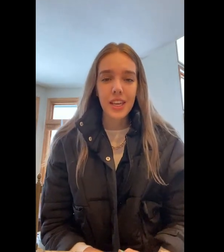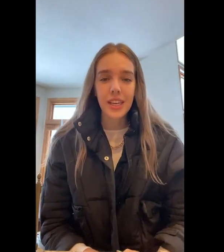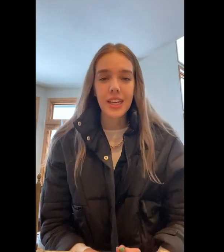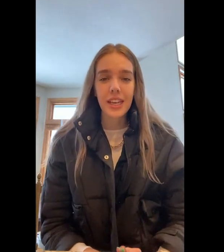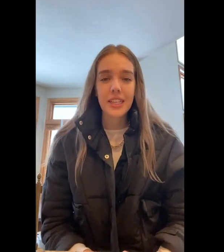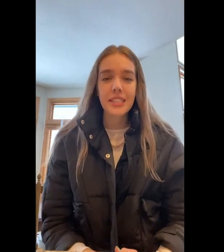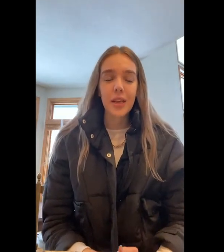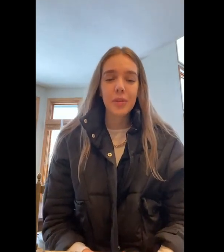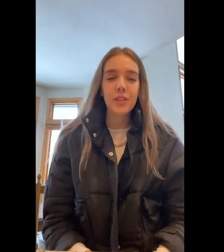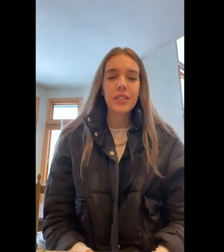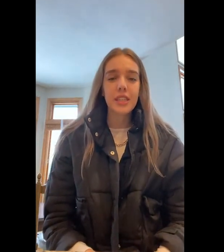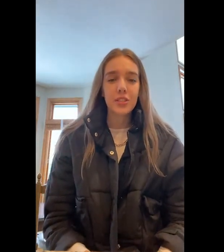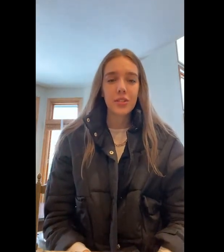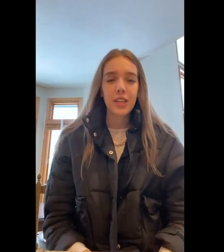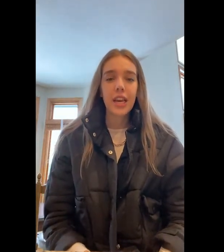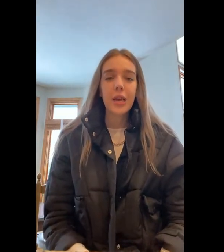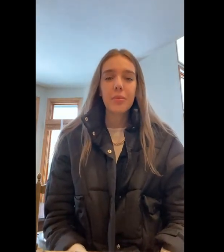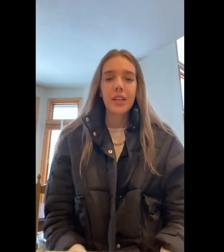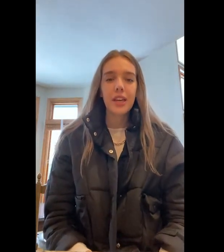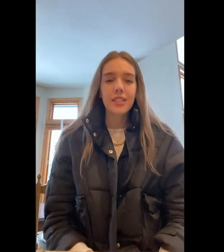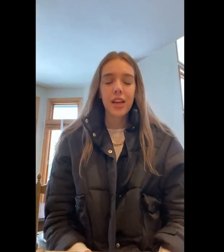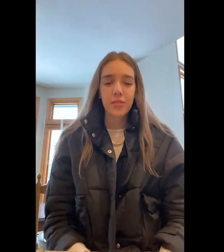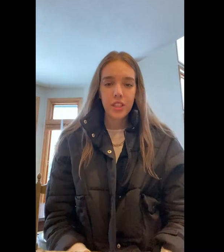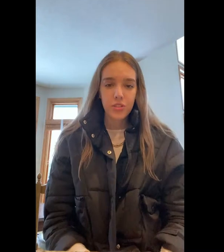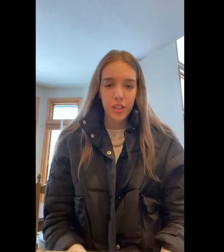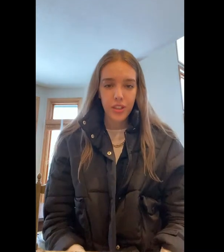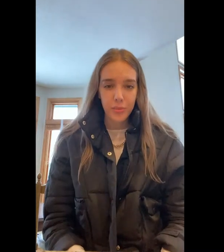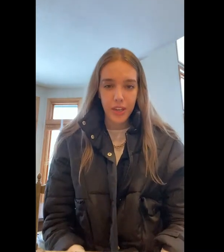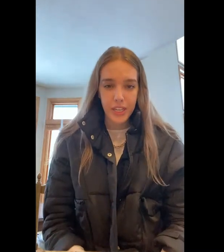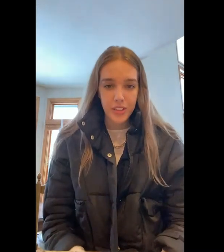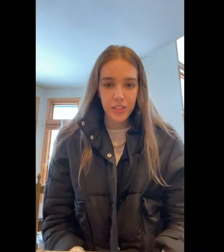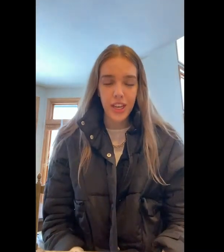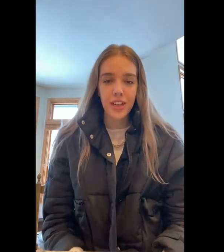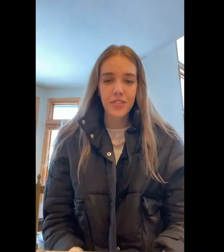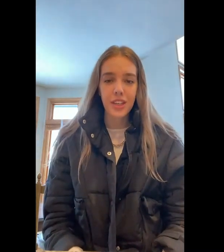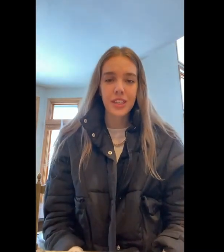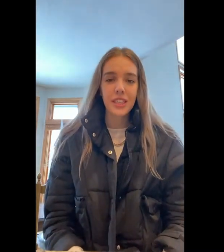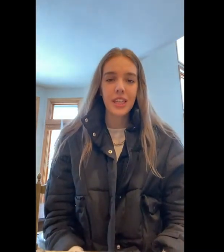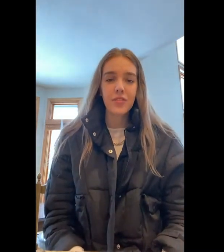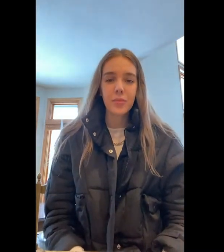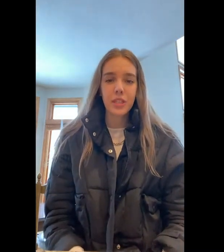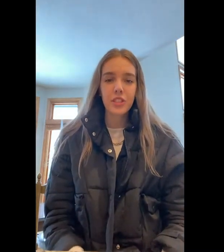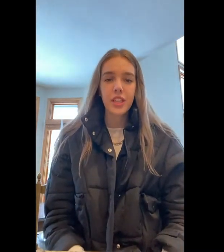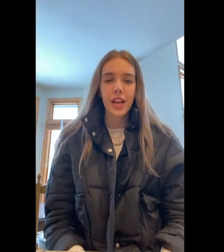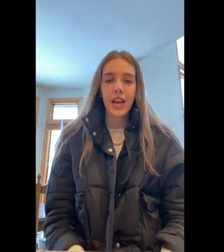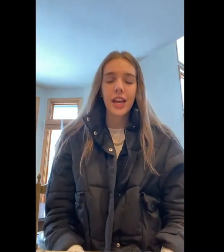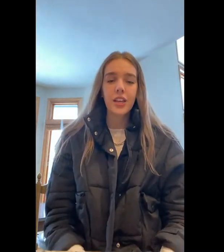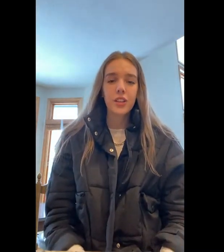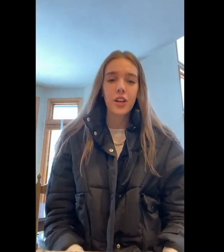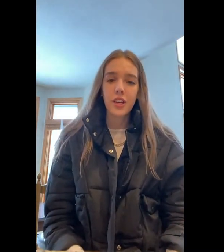that I've taken is APUS history because I really enjoyed learning about history and I feel like the information that I